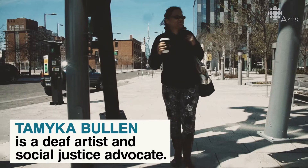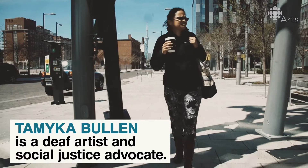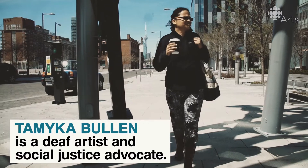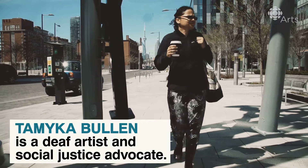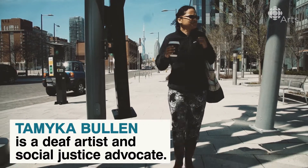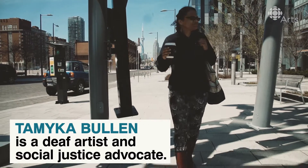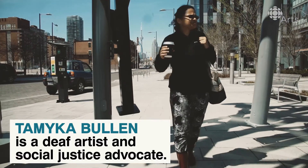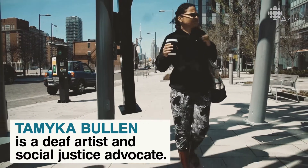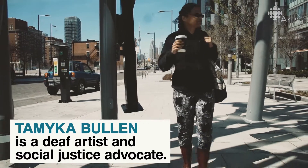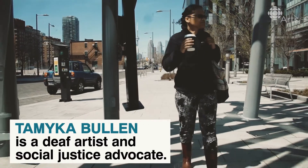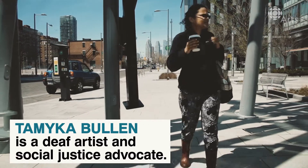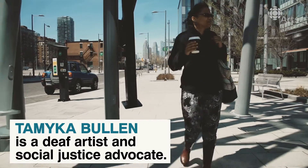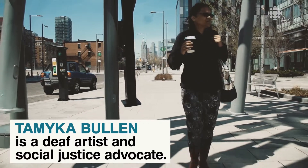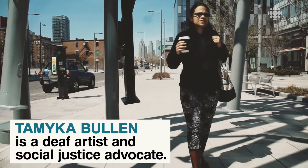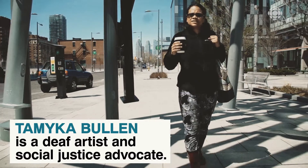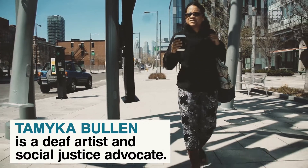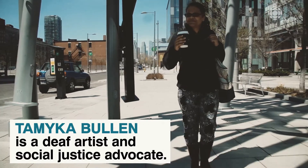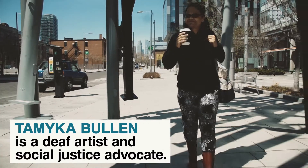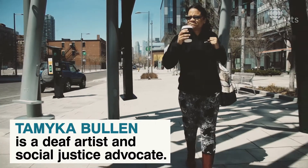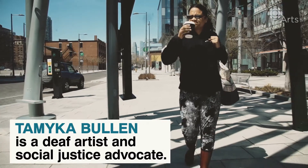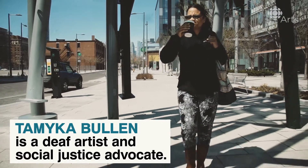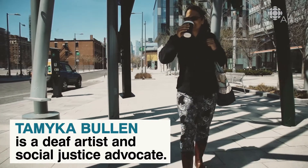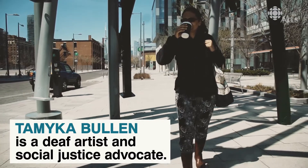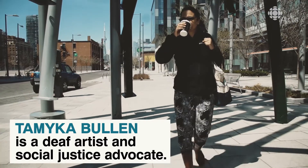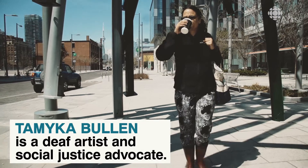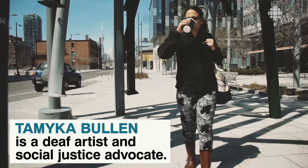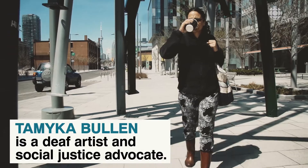[electronic]